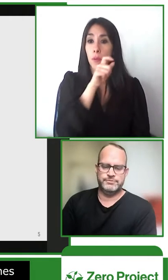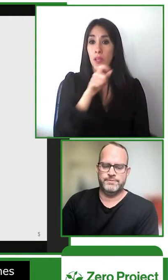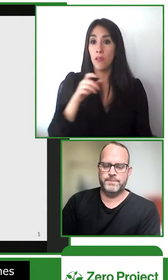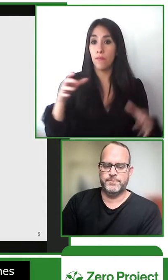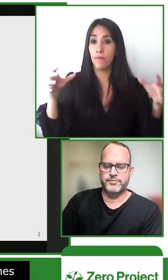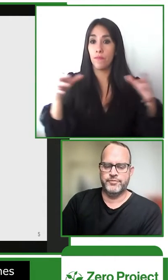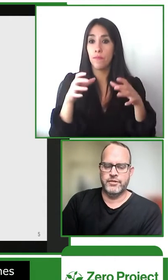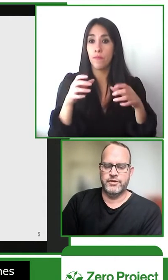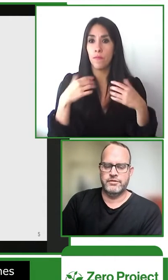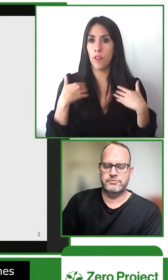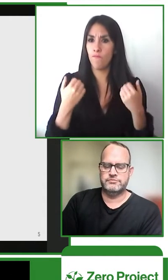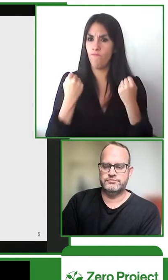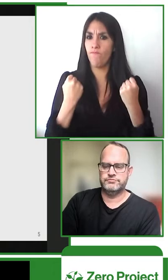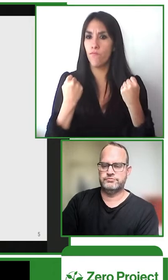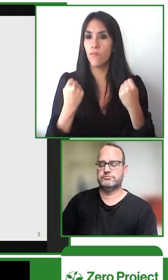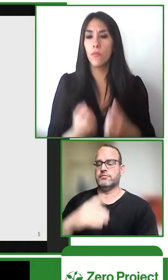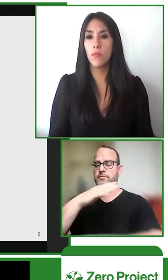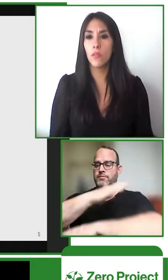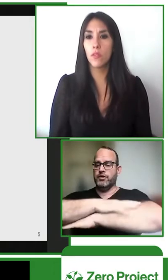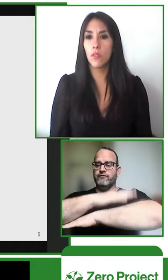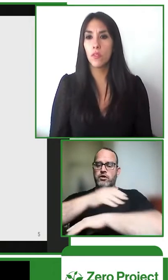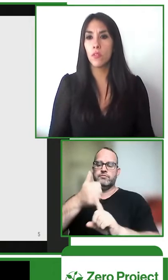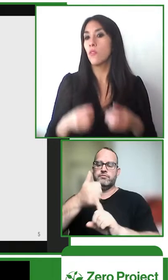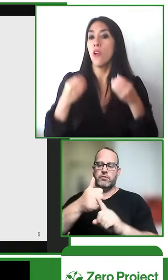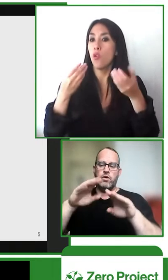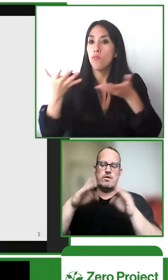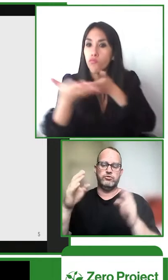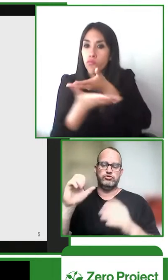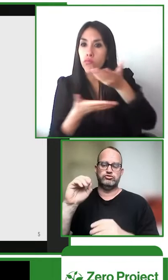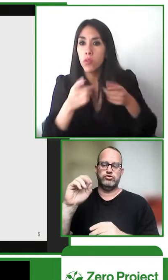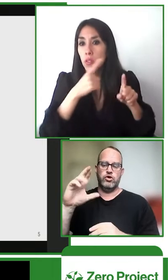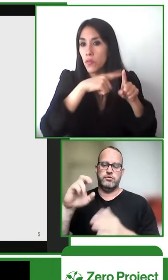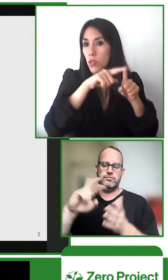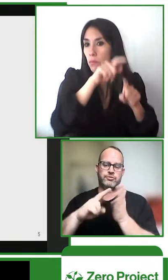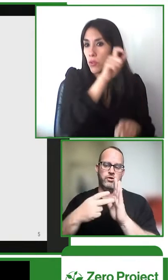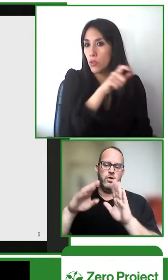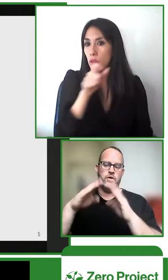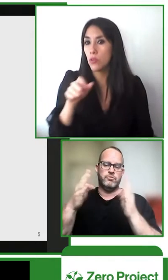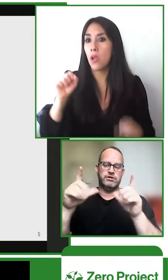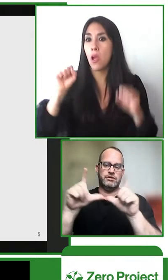take it on and become self-sufficient the platform itself again